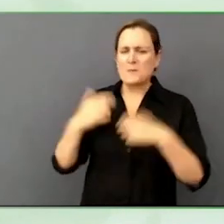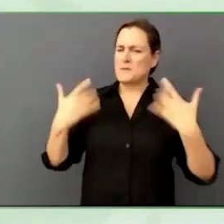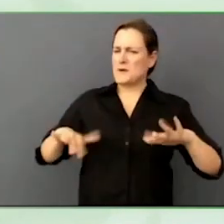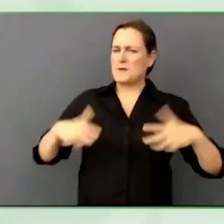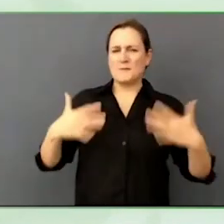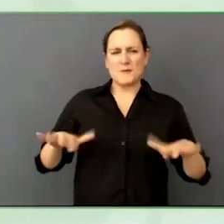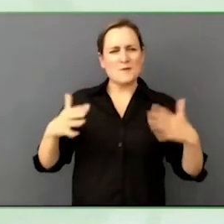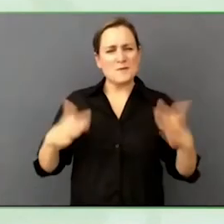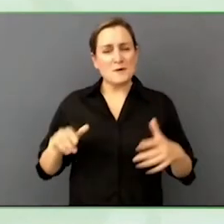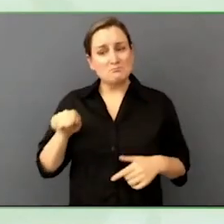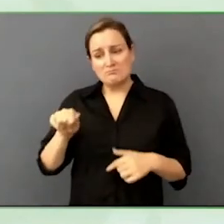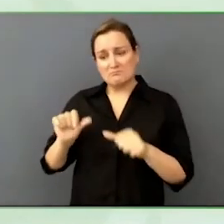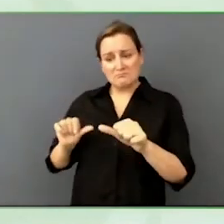What will you do next.